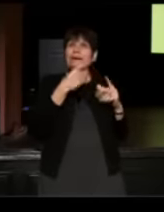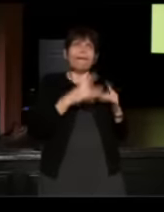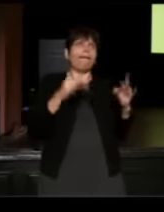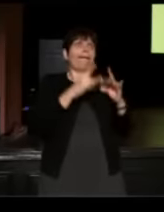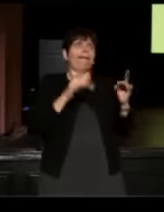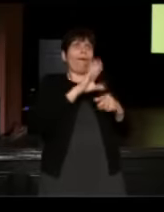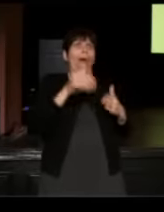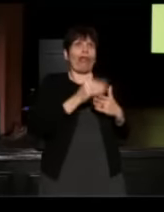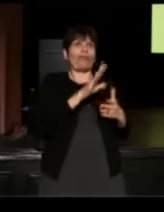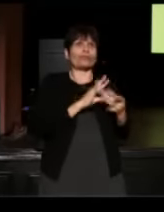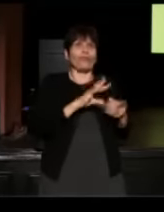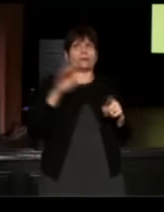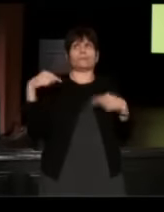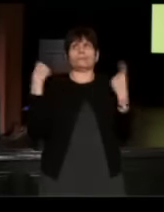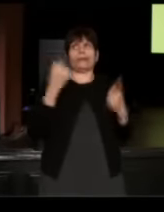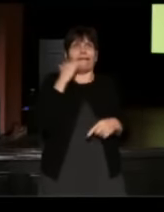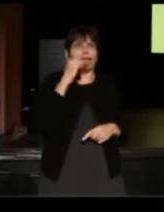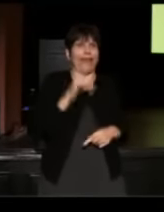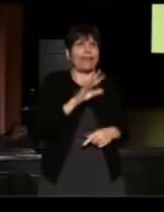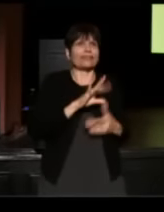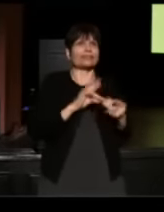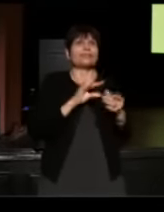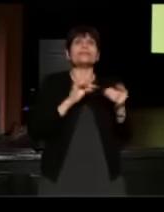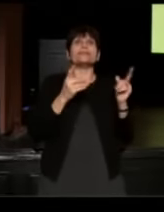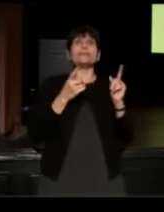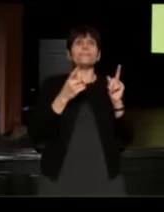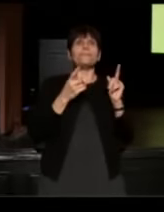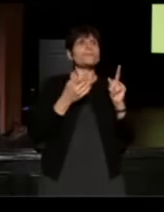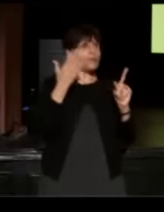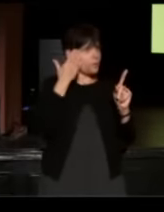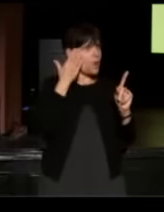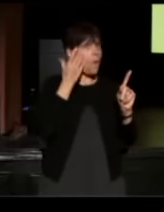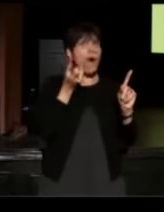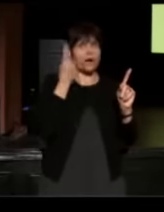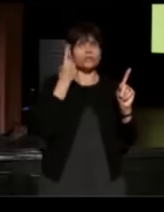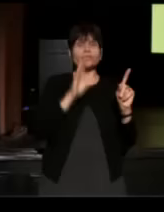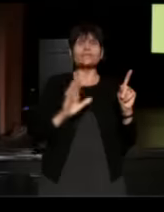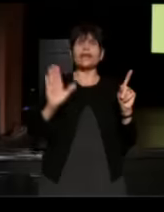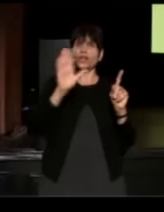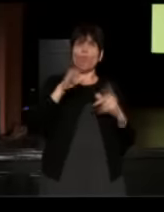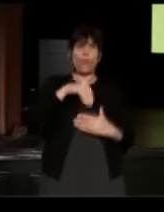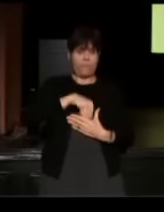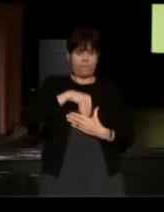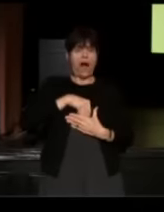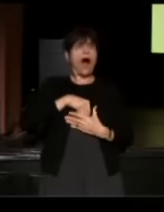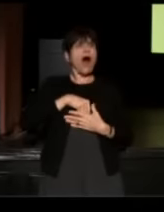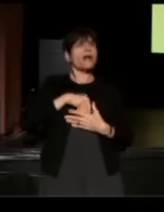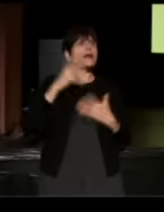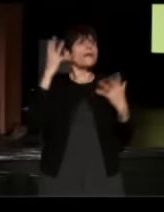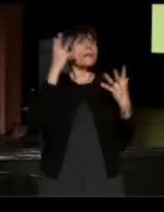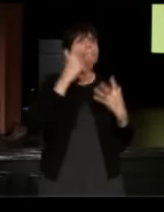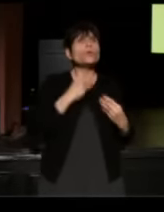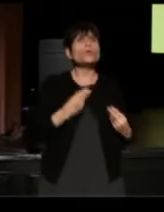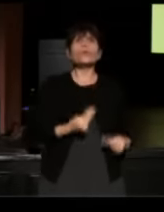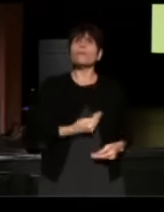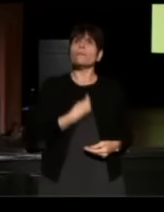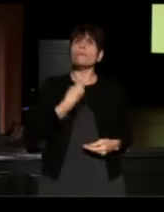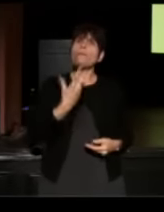Which you guys understand in your blood that the beauty and the poetry and the power and the grace